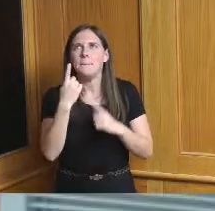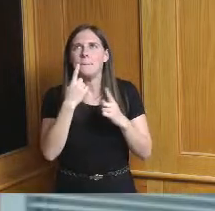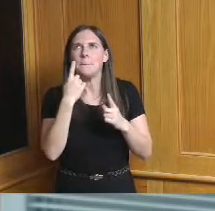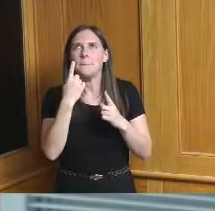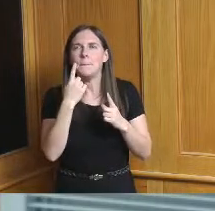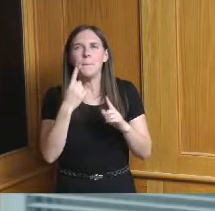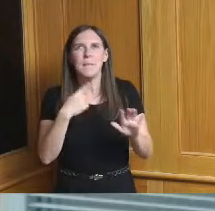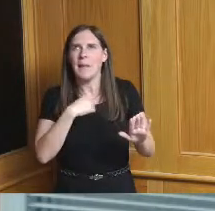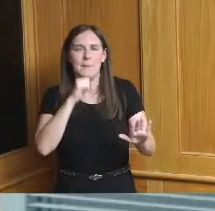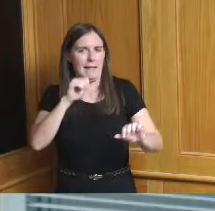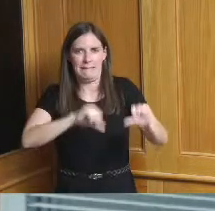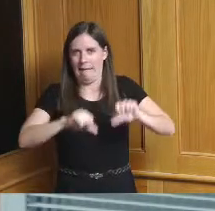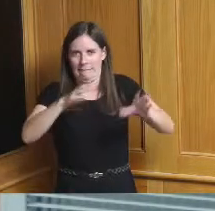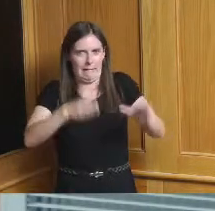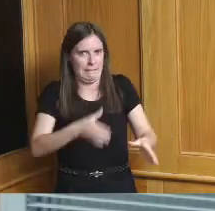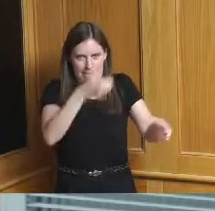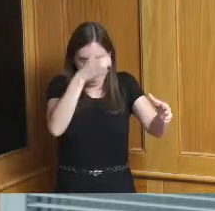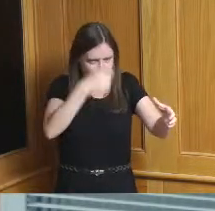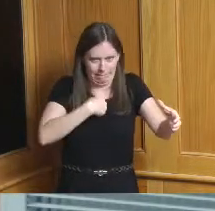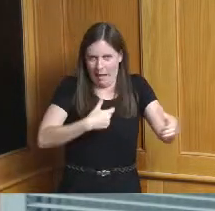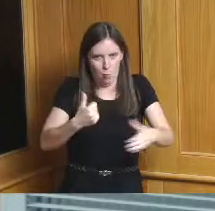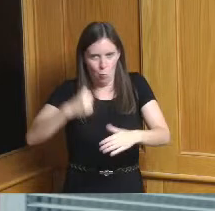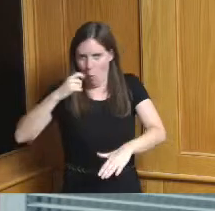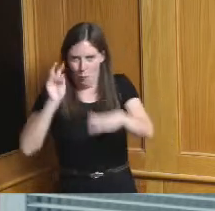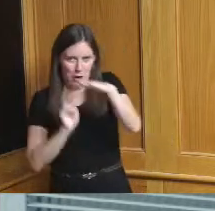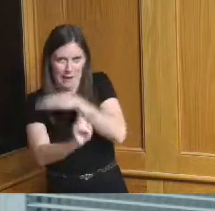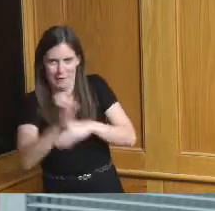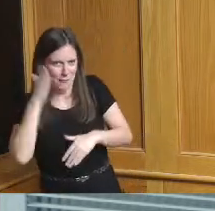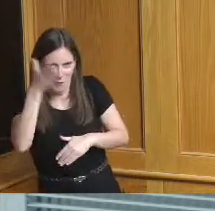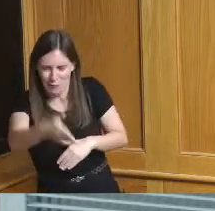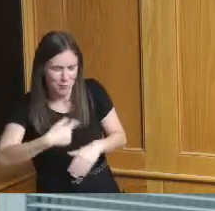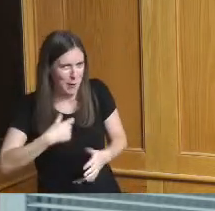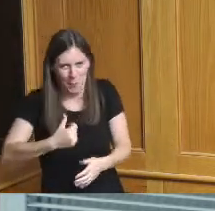not a scientist and I'm not going to predict the future but I think that there is going to